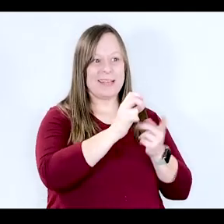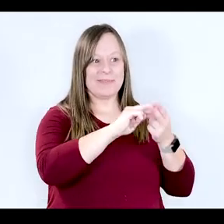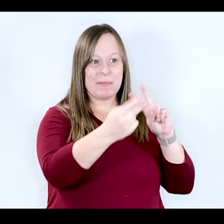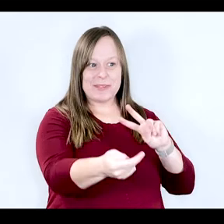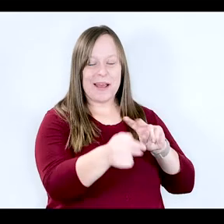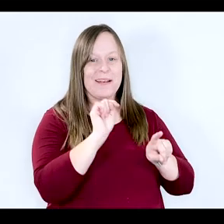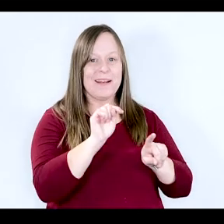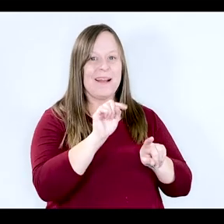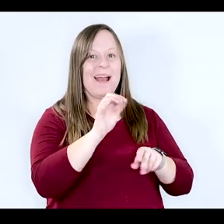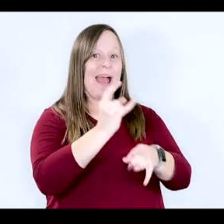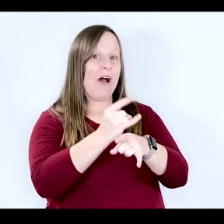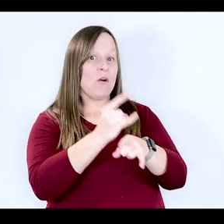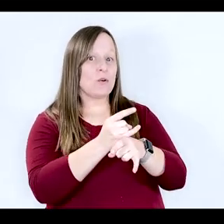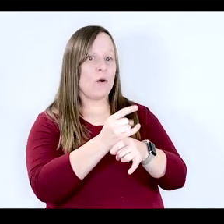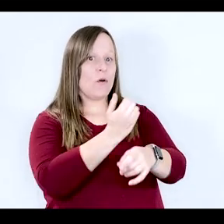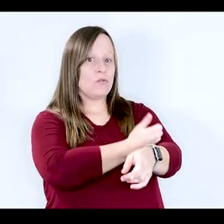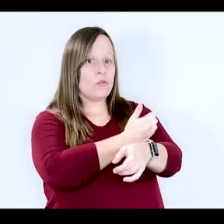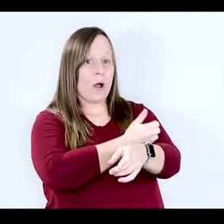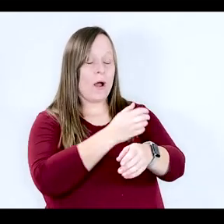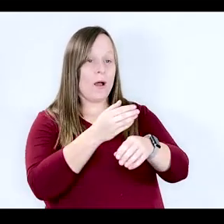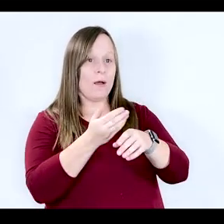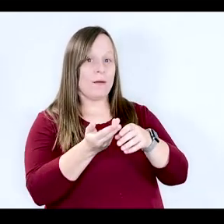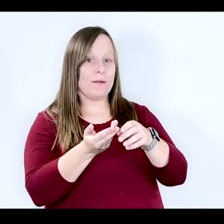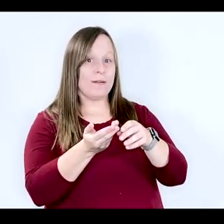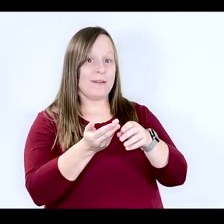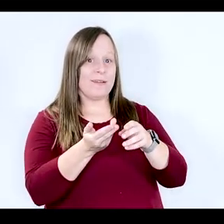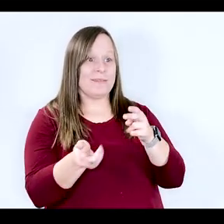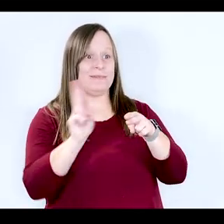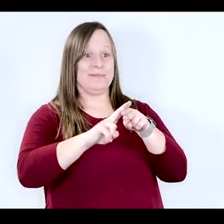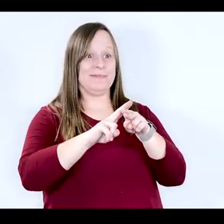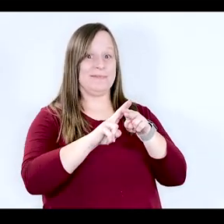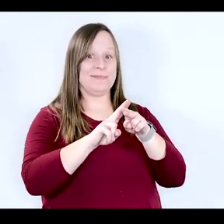flip side, alcohol and drug abuse can actually increase the underlying risk